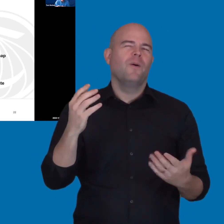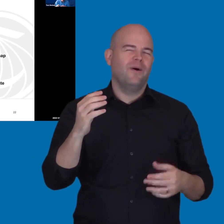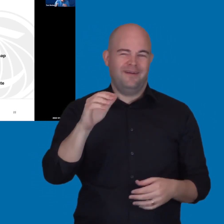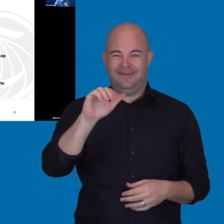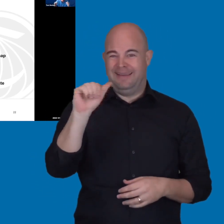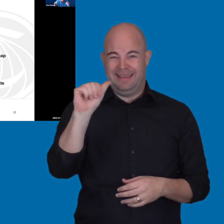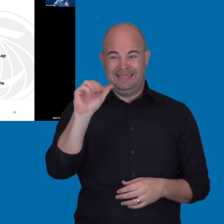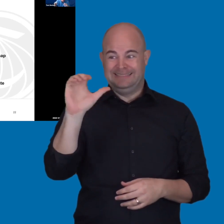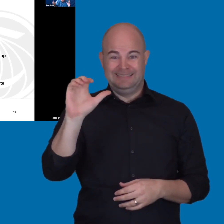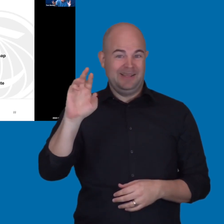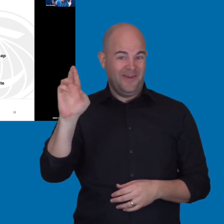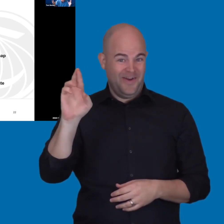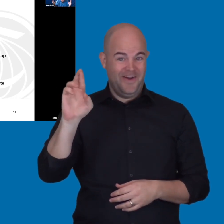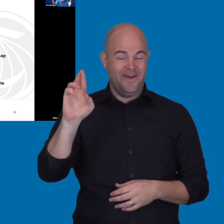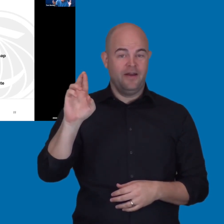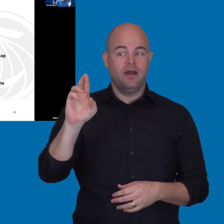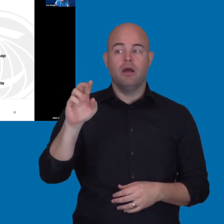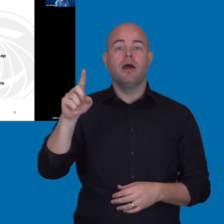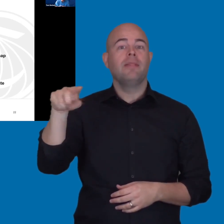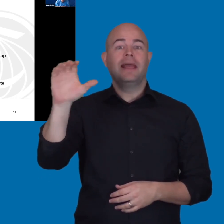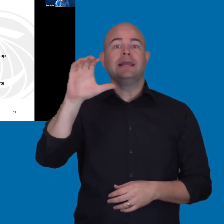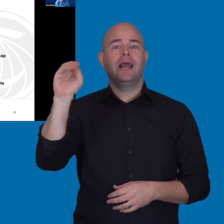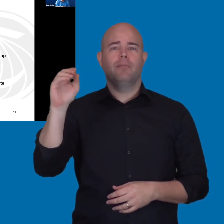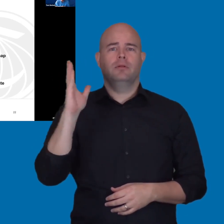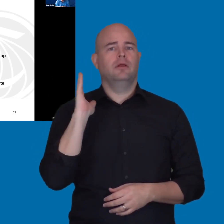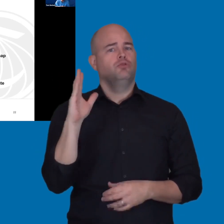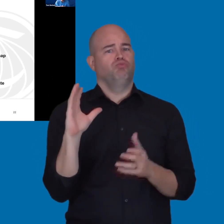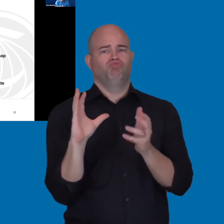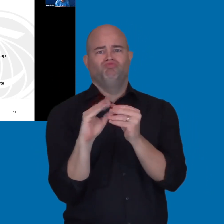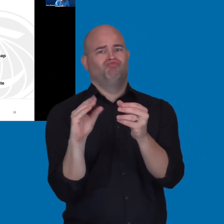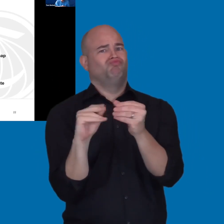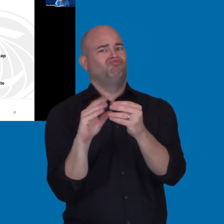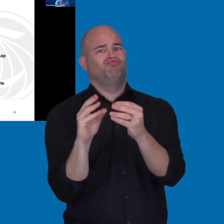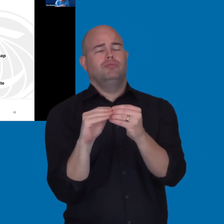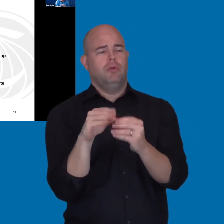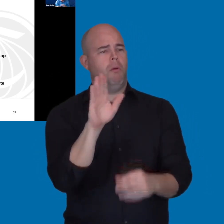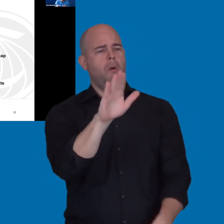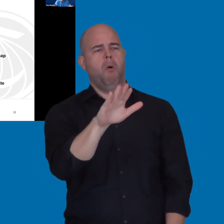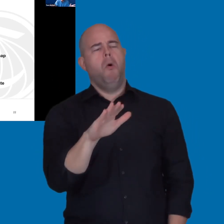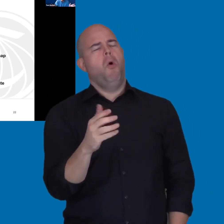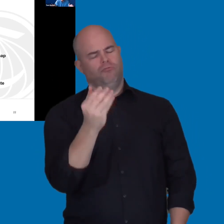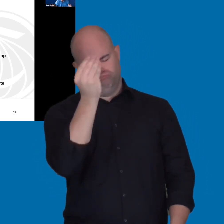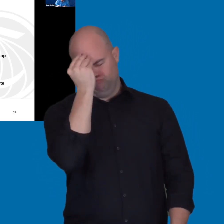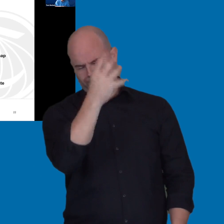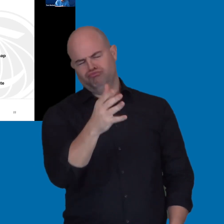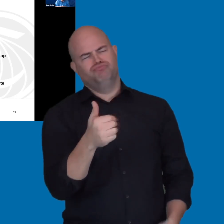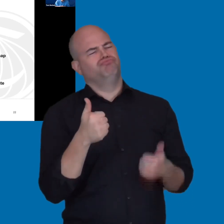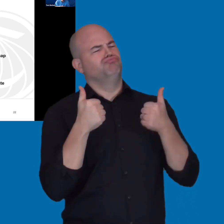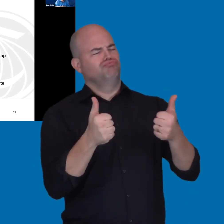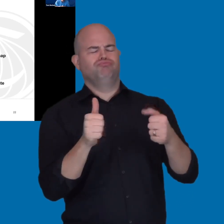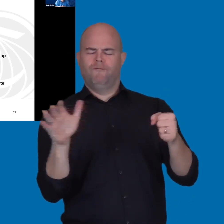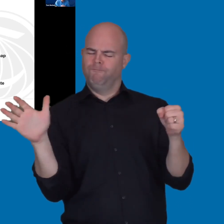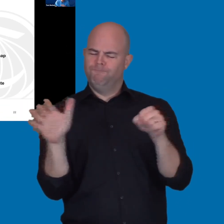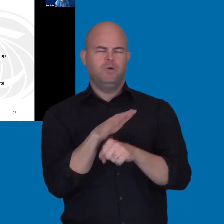is vendors will say anything. And oftentimes, they'll say, "My solution fully supports accessibility.